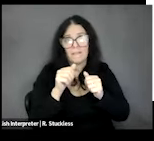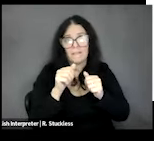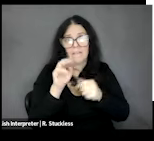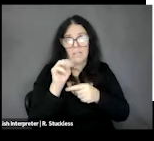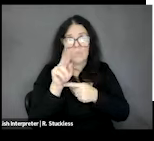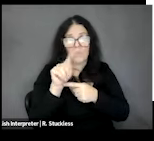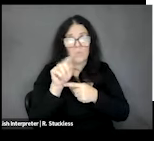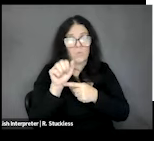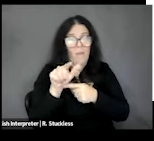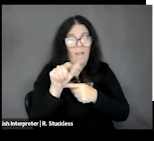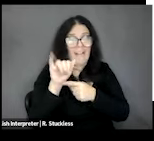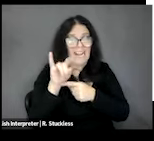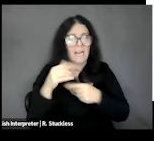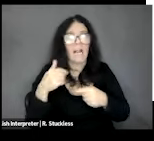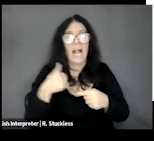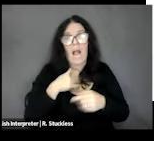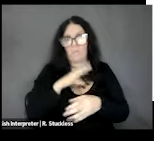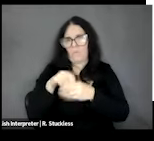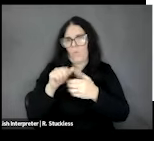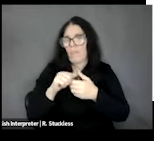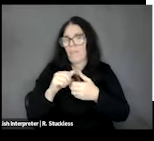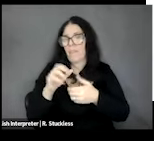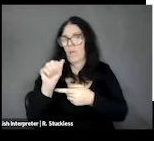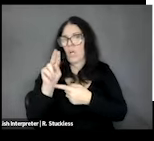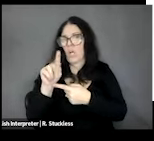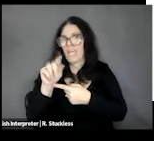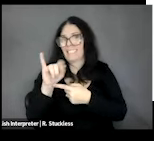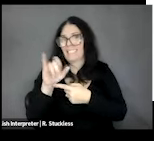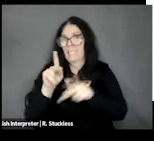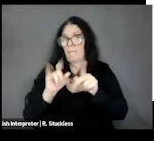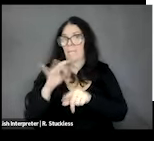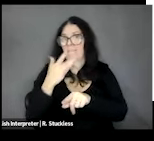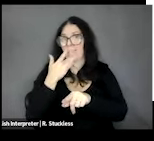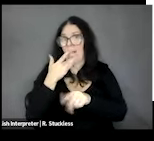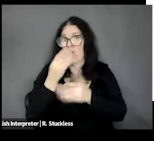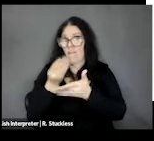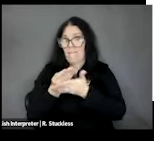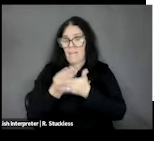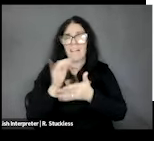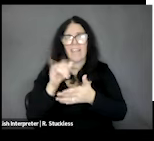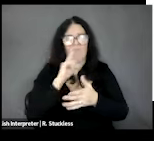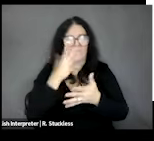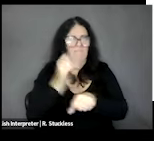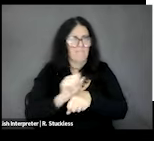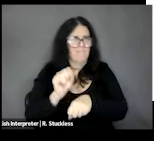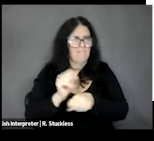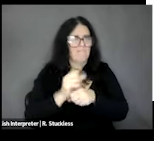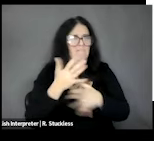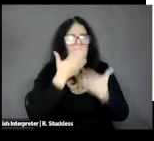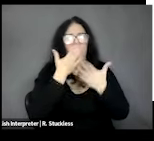an Autistic People of Color Fund, which has done great work in providing money to food